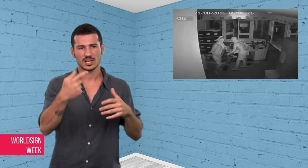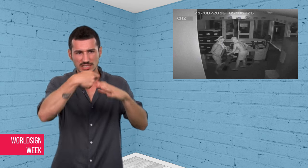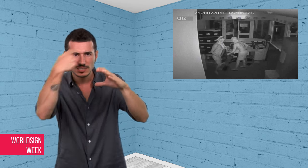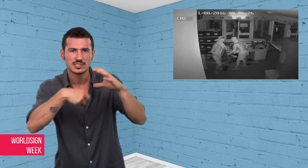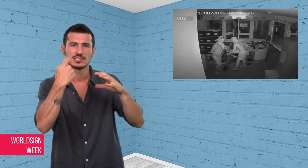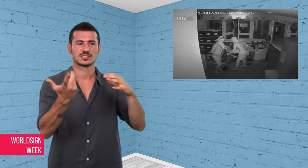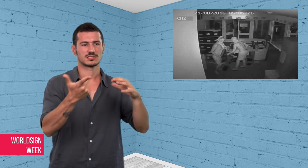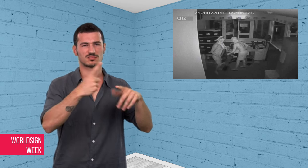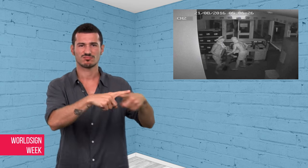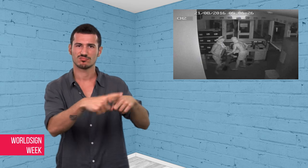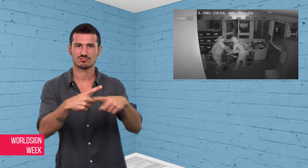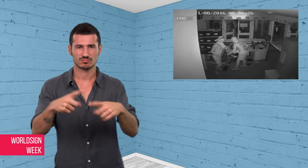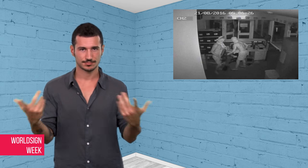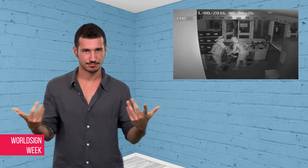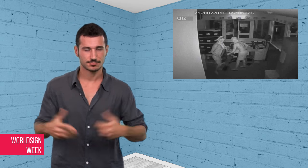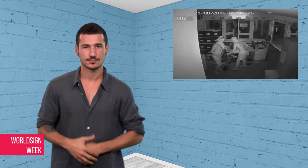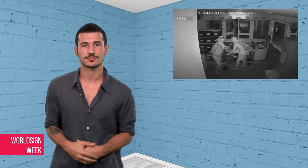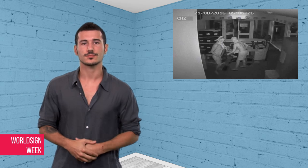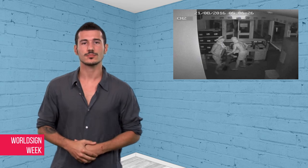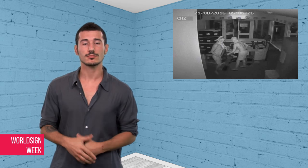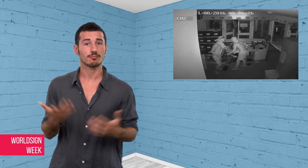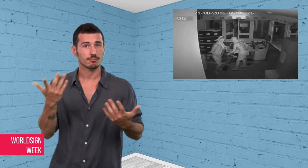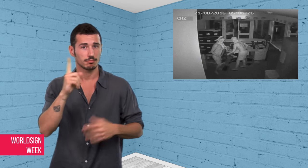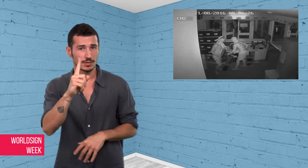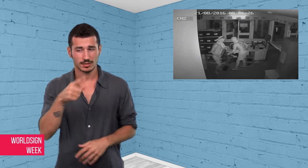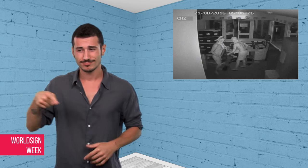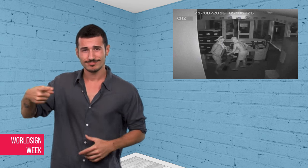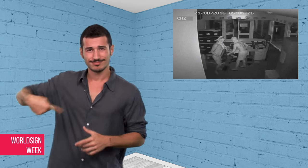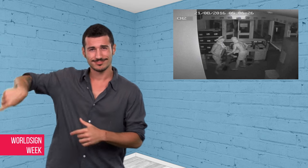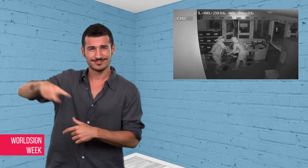to $38,000 USD for animal cruelty.